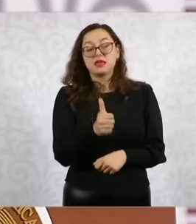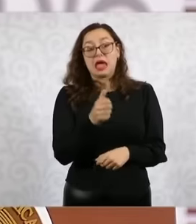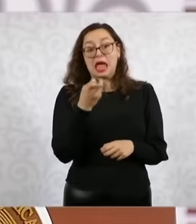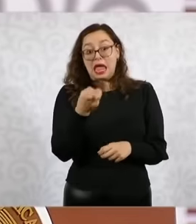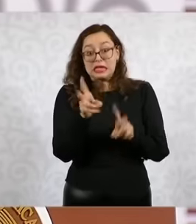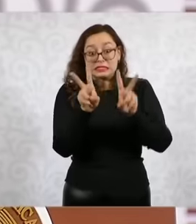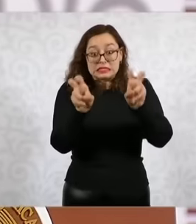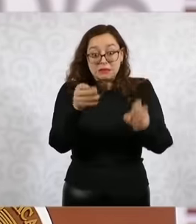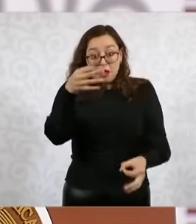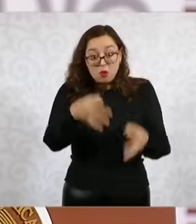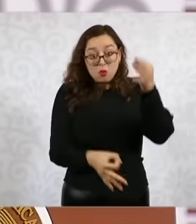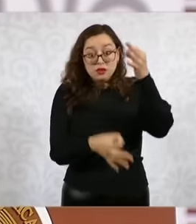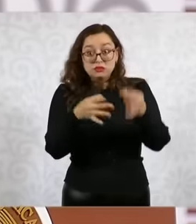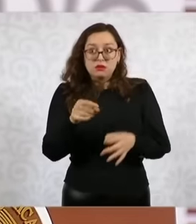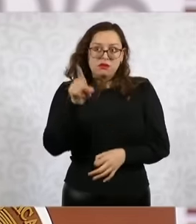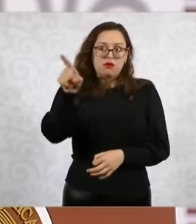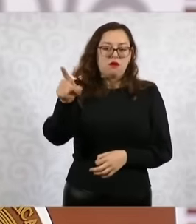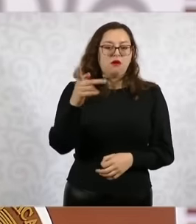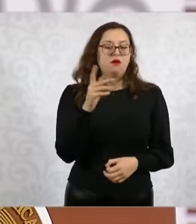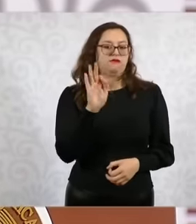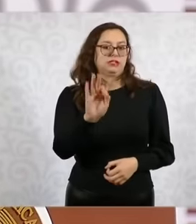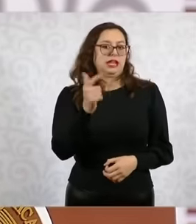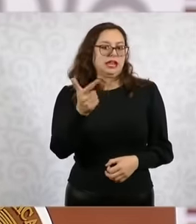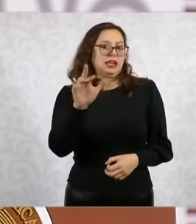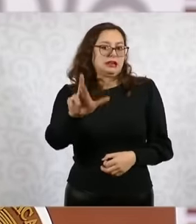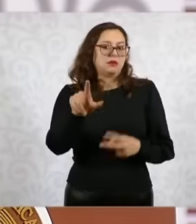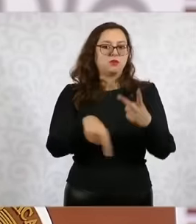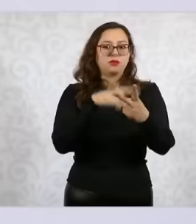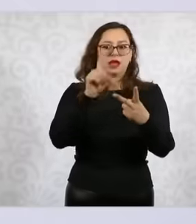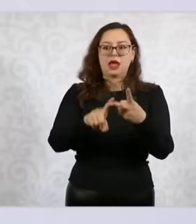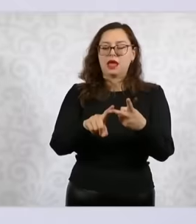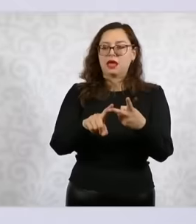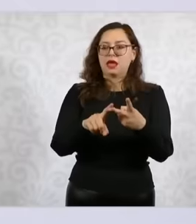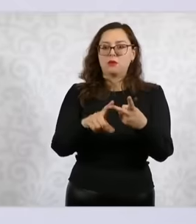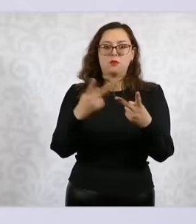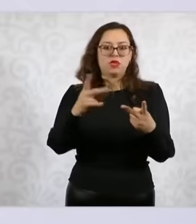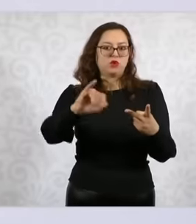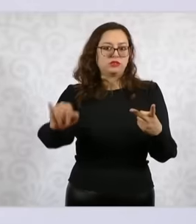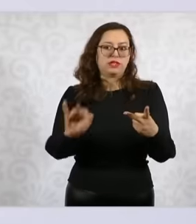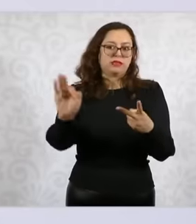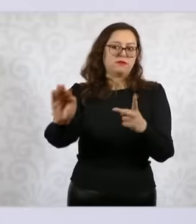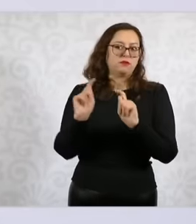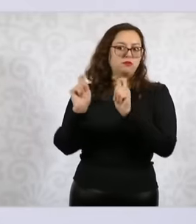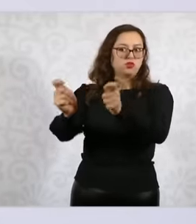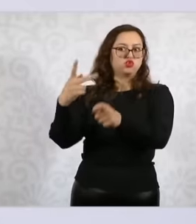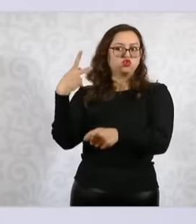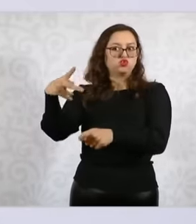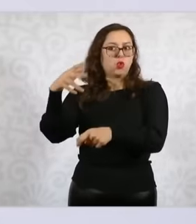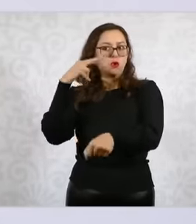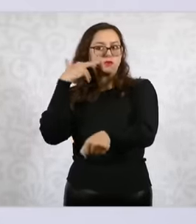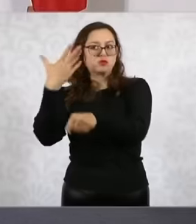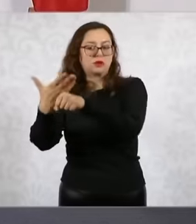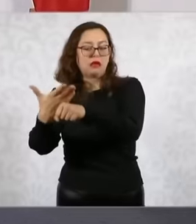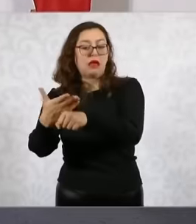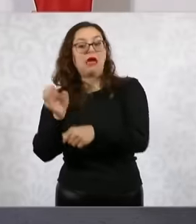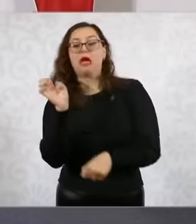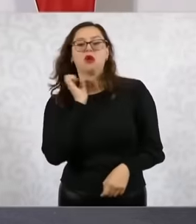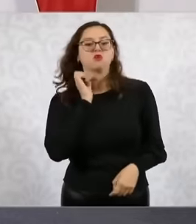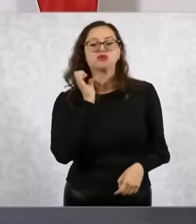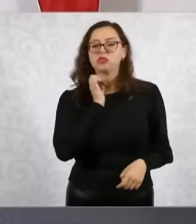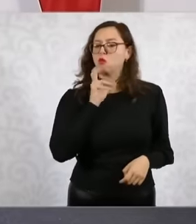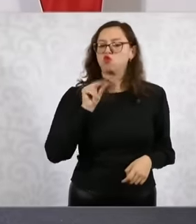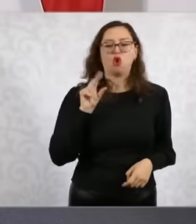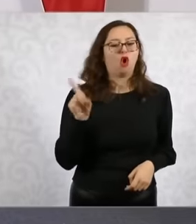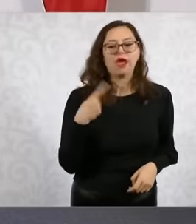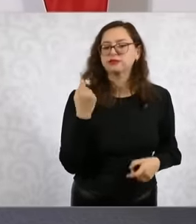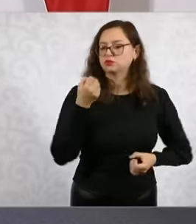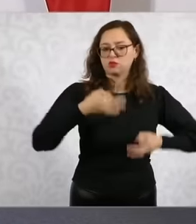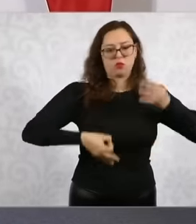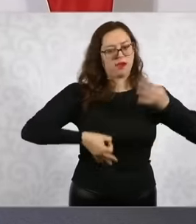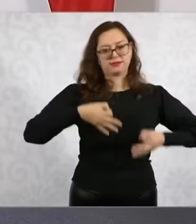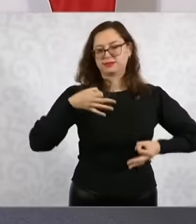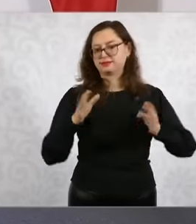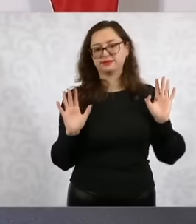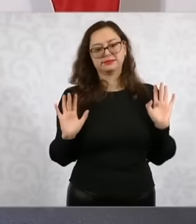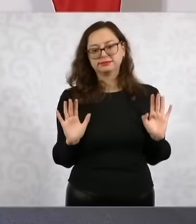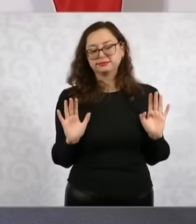it is not up to the executive. I think that just as I said yesterday, it has been 19 years since President